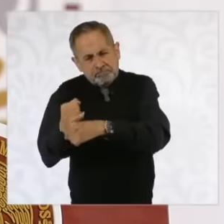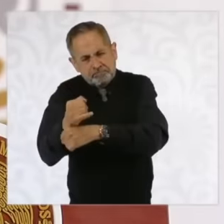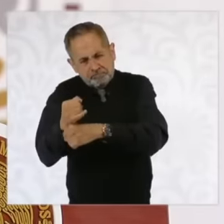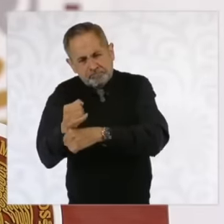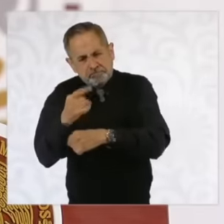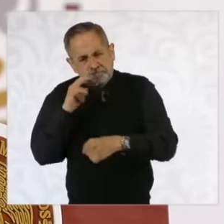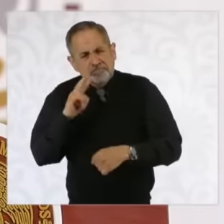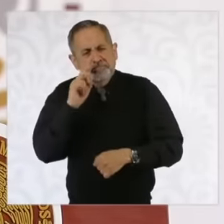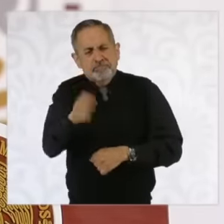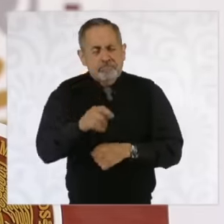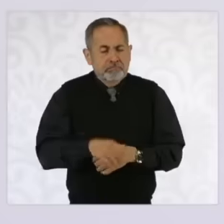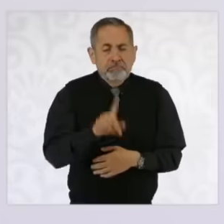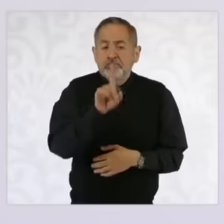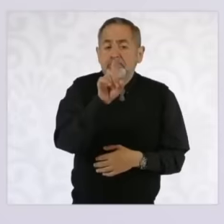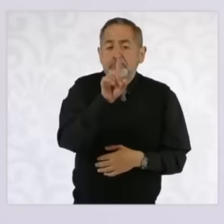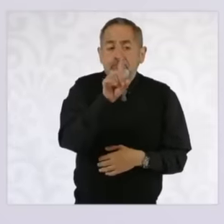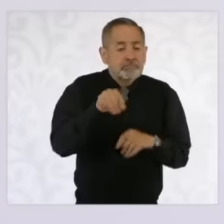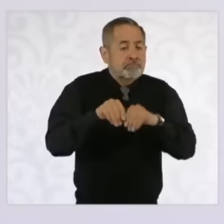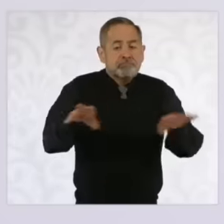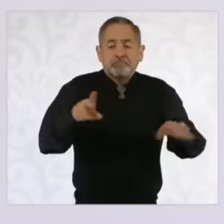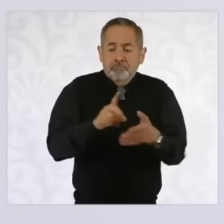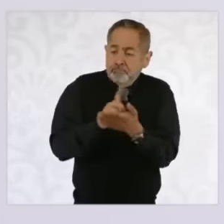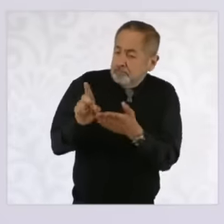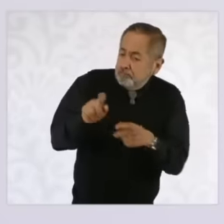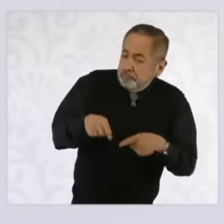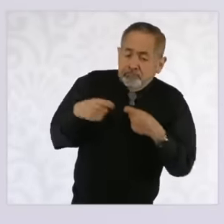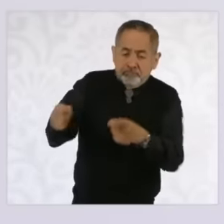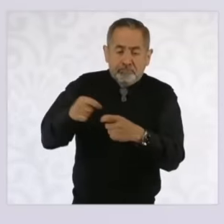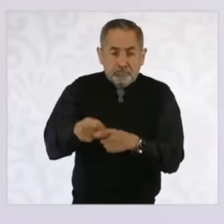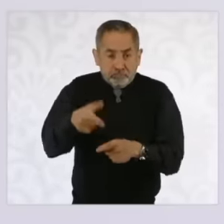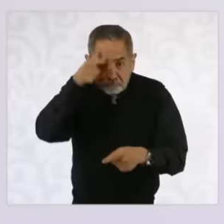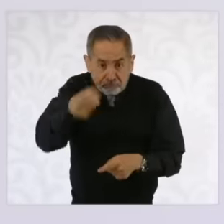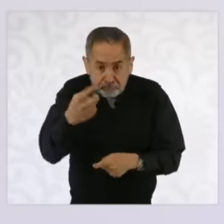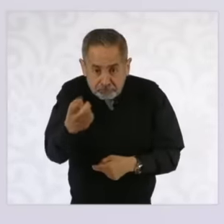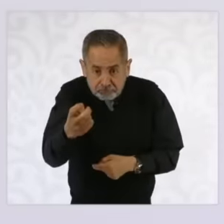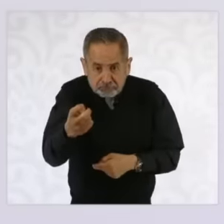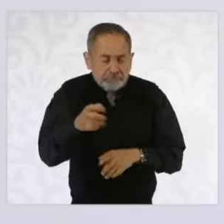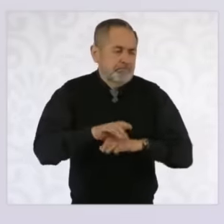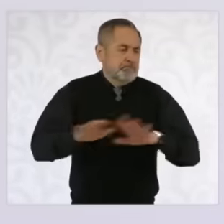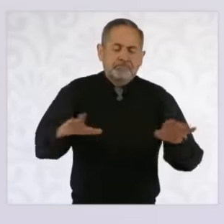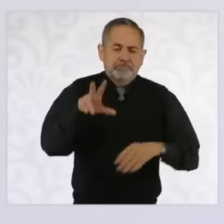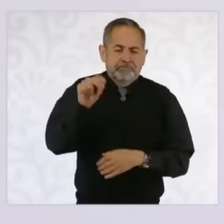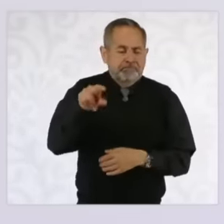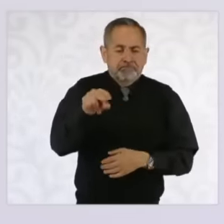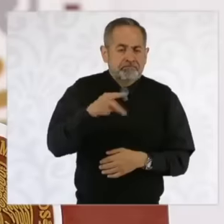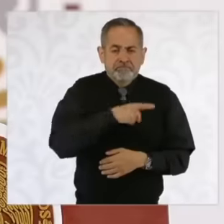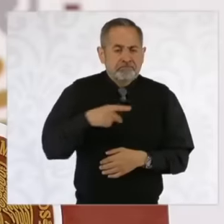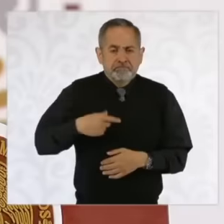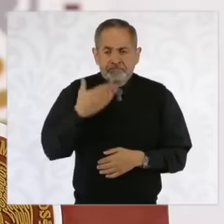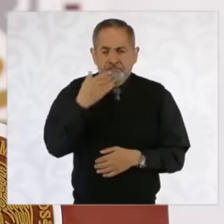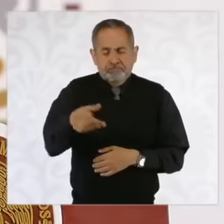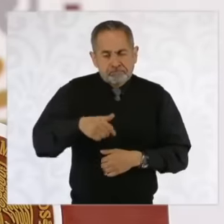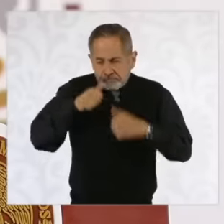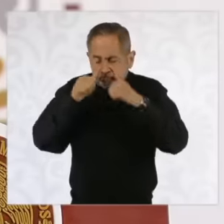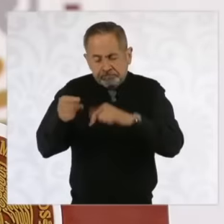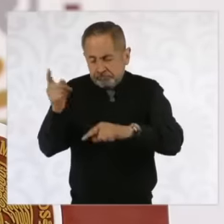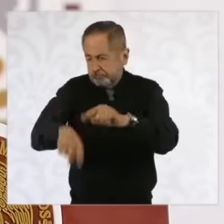water is a right and if cases like this are occurring, then it must be addressed. So first, it must be